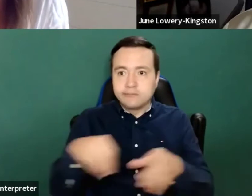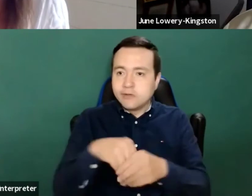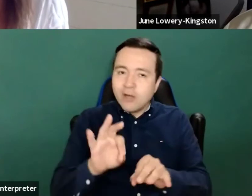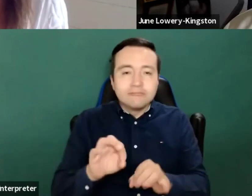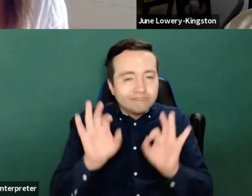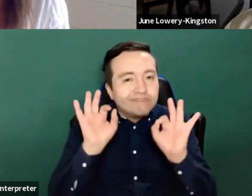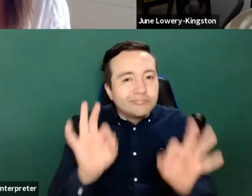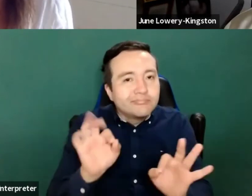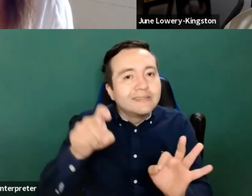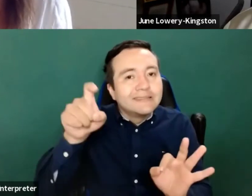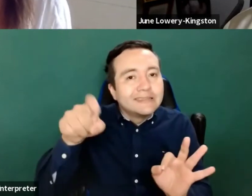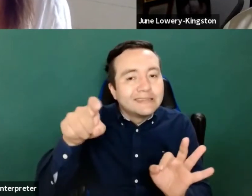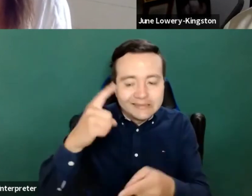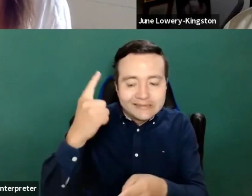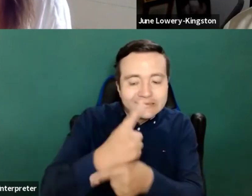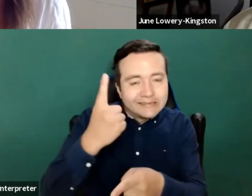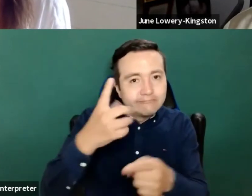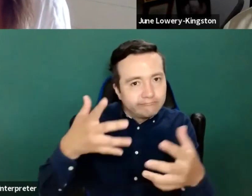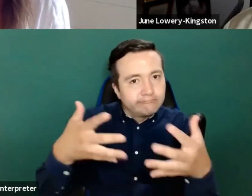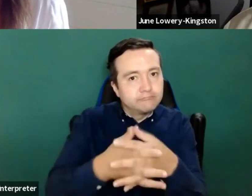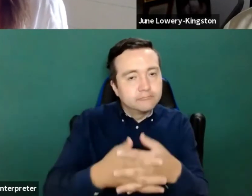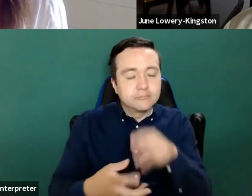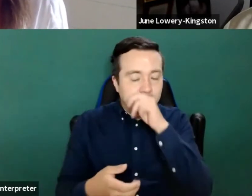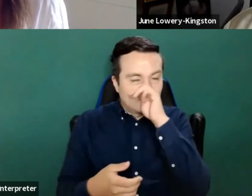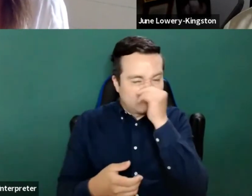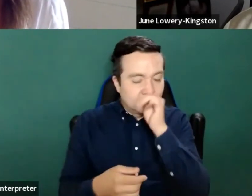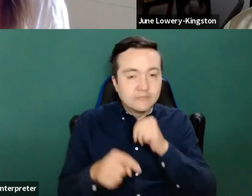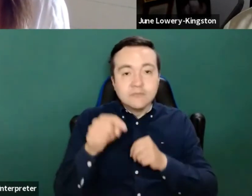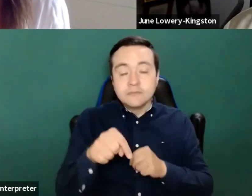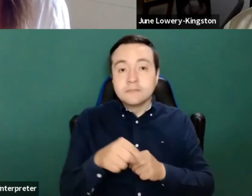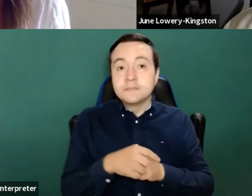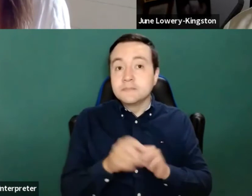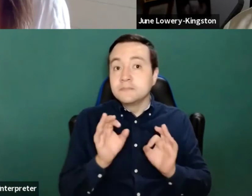So that's really, really encouraging for all of us that have been doing this for for many years.